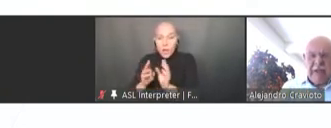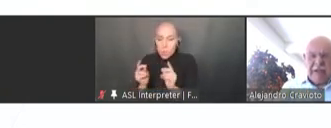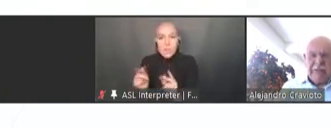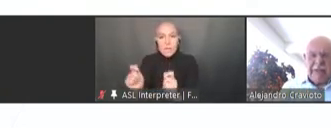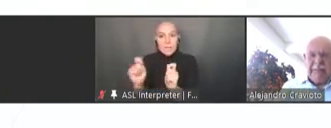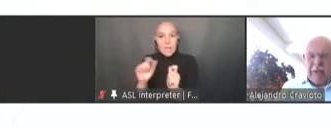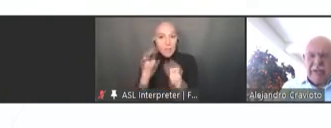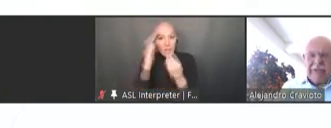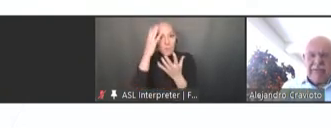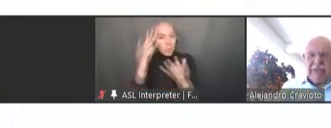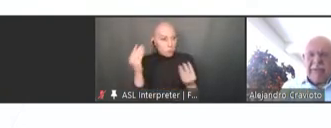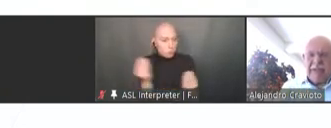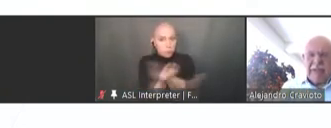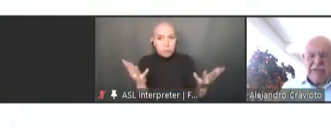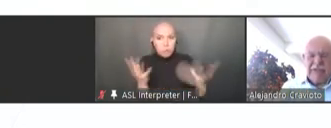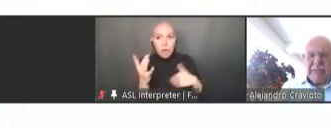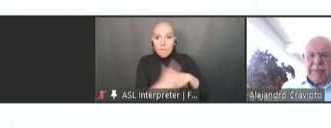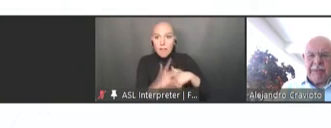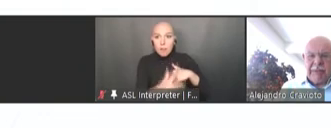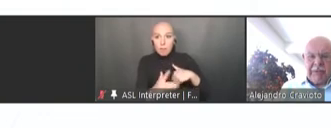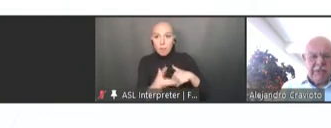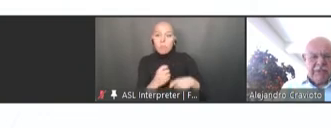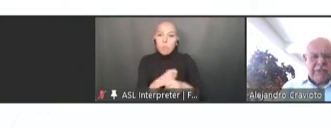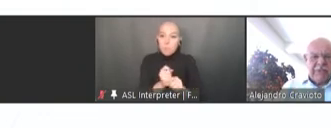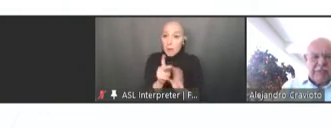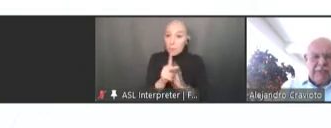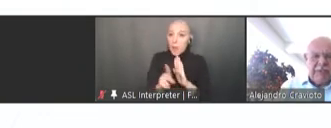to make policy recommendations about the use of these products.